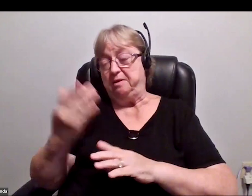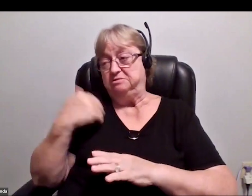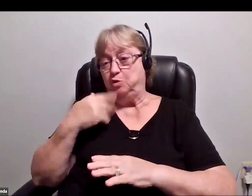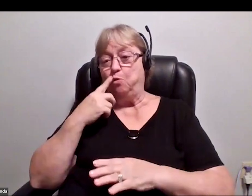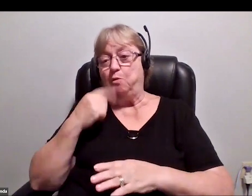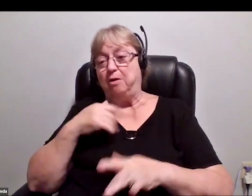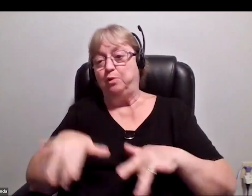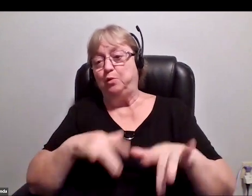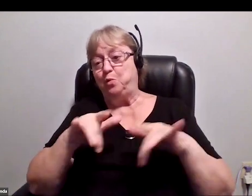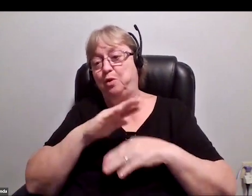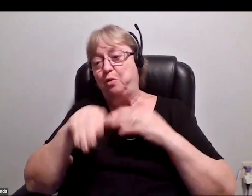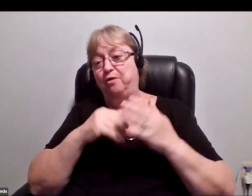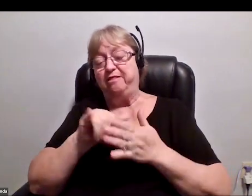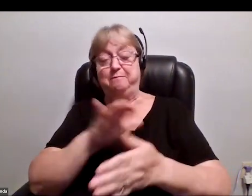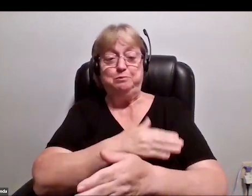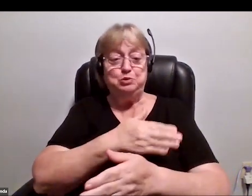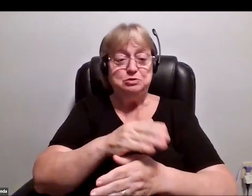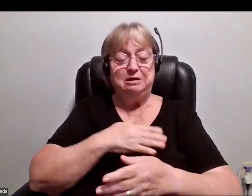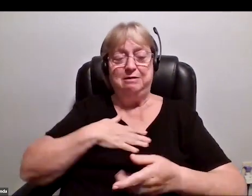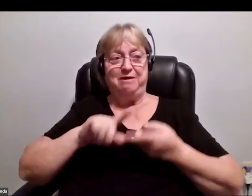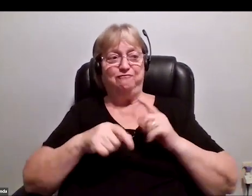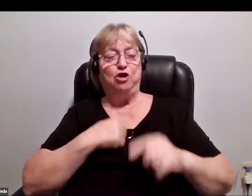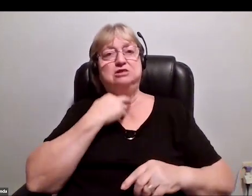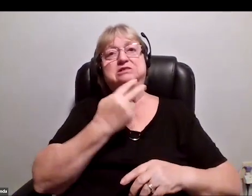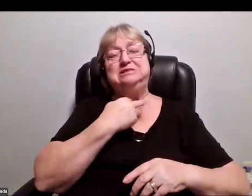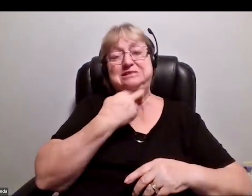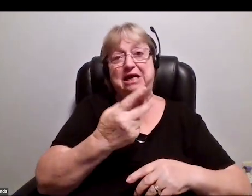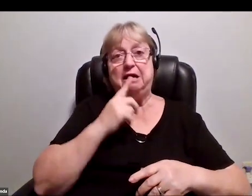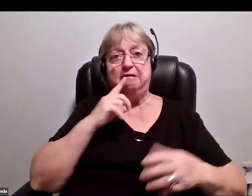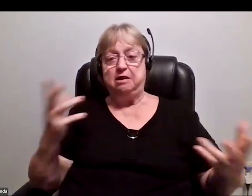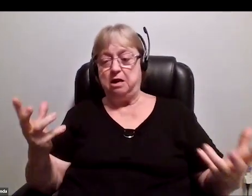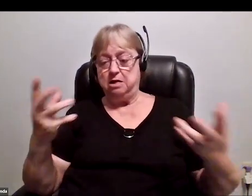for my version, and had a friend of mine sing it, and I edited together a whole bunch of footage